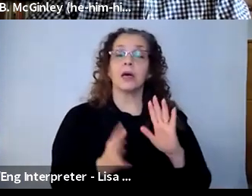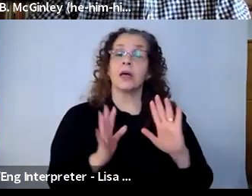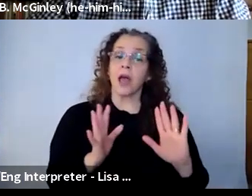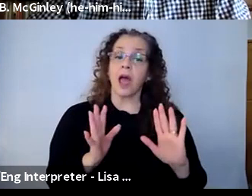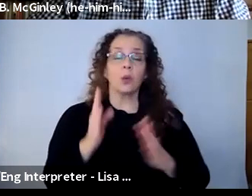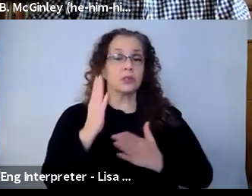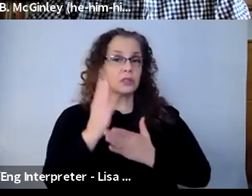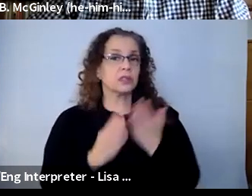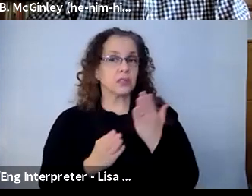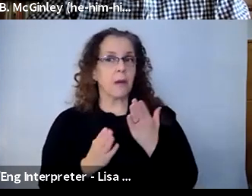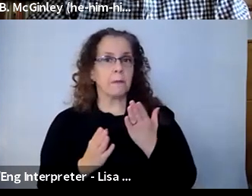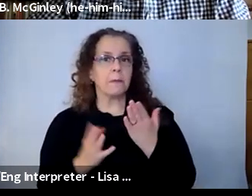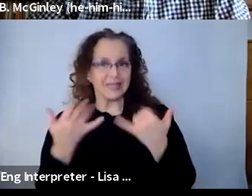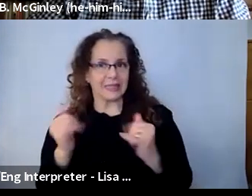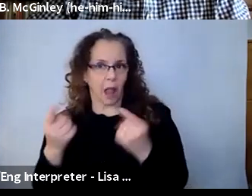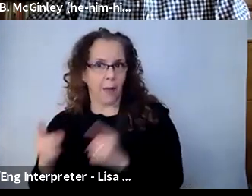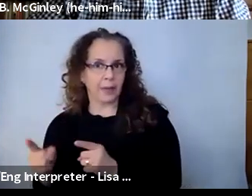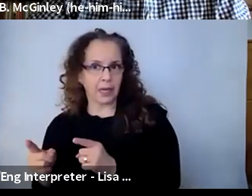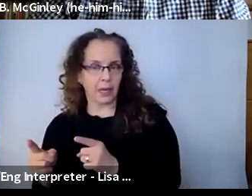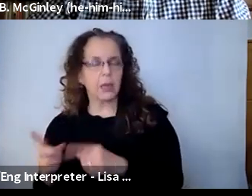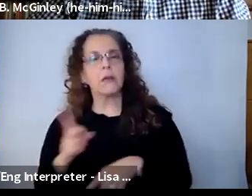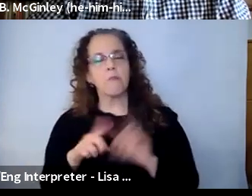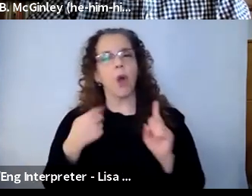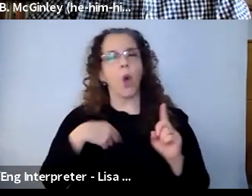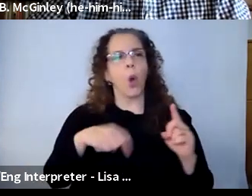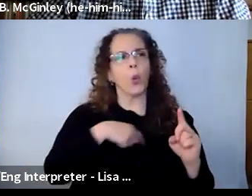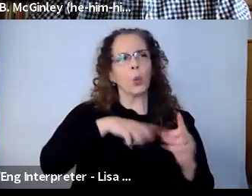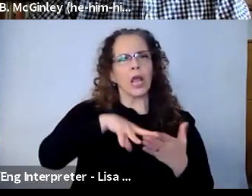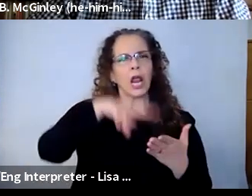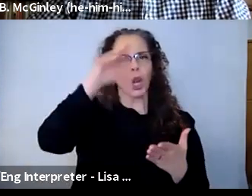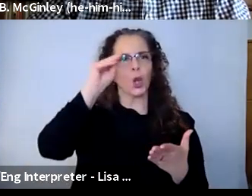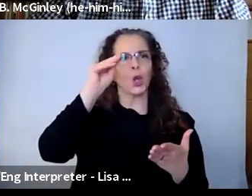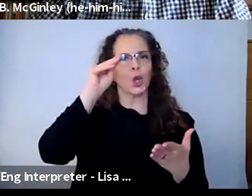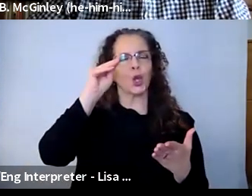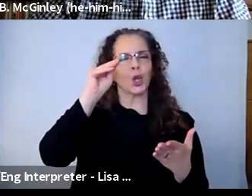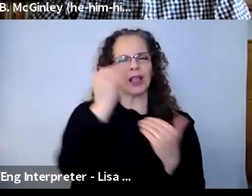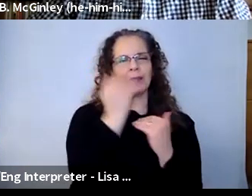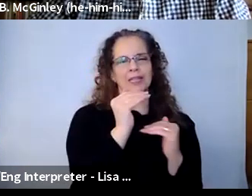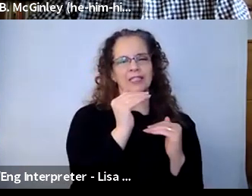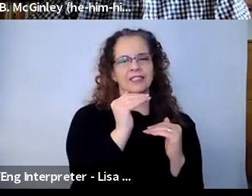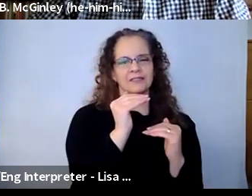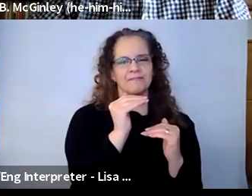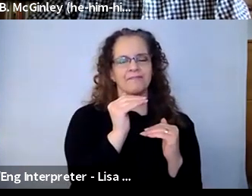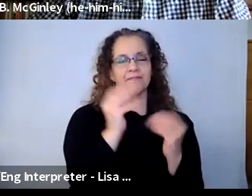happening in schools. But we discovered pretty quickly that there were limitations. Some schools had students for 20